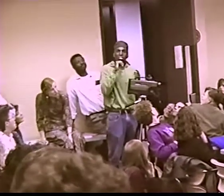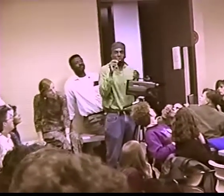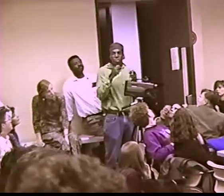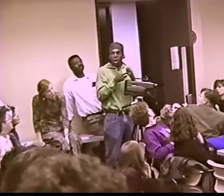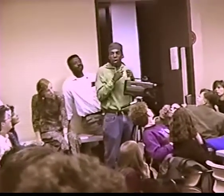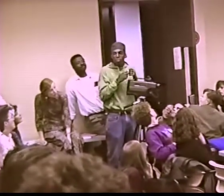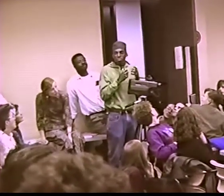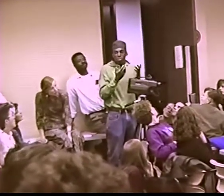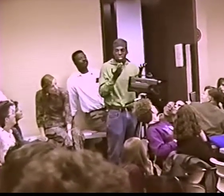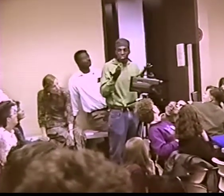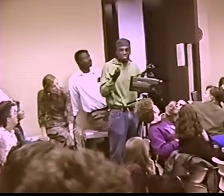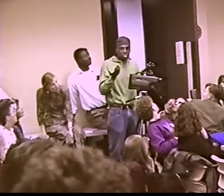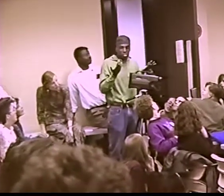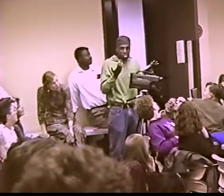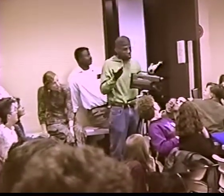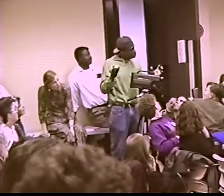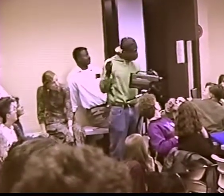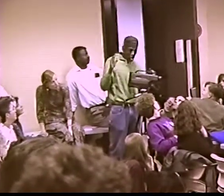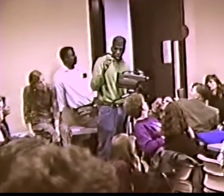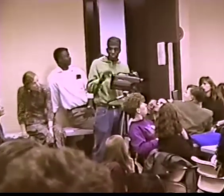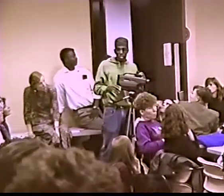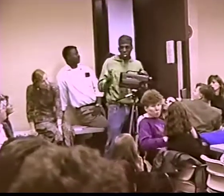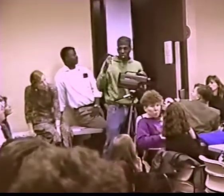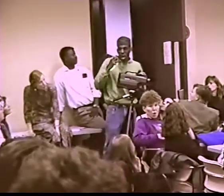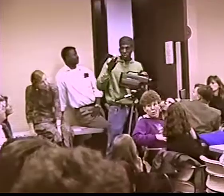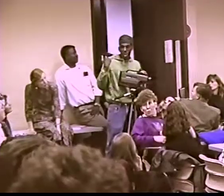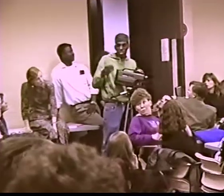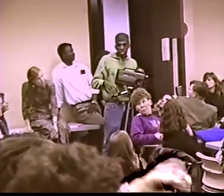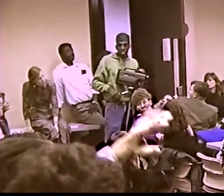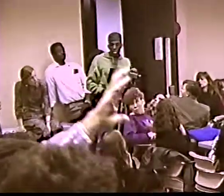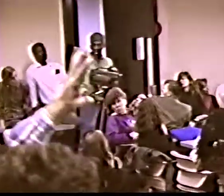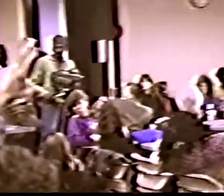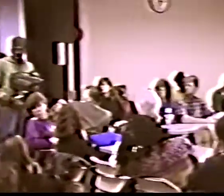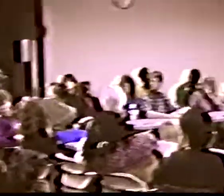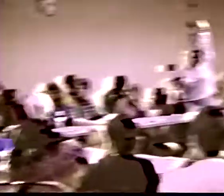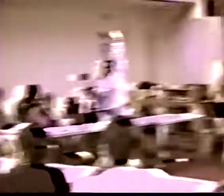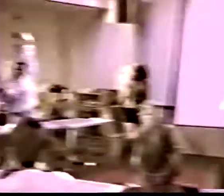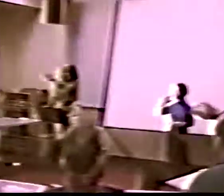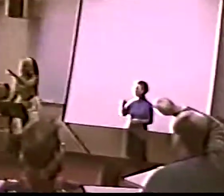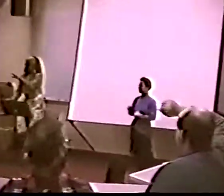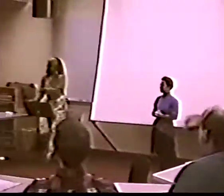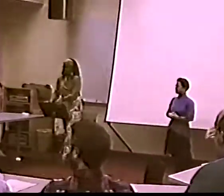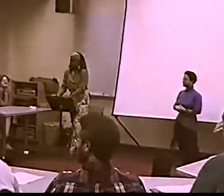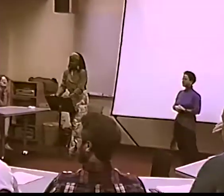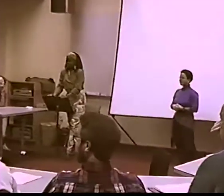SO, THAT'S IT. PEOPLE HAVE PROBLEMS. BACK THEN, NO PROBLEMS.